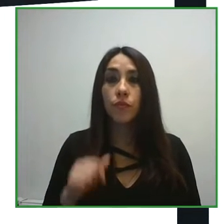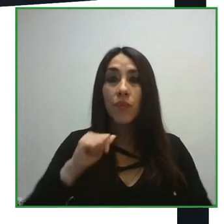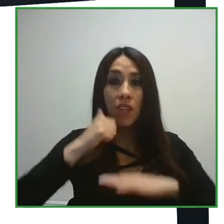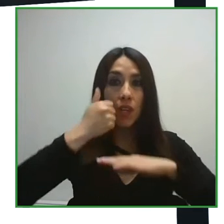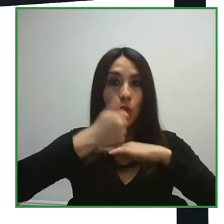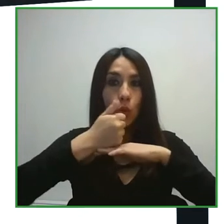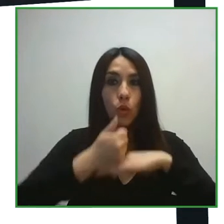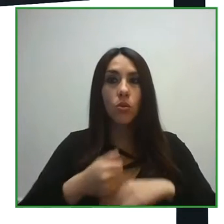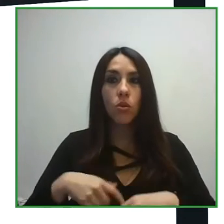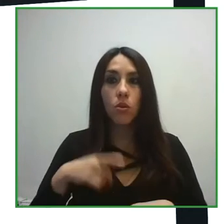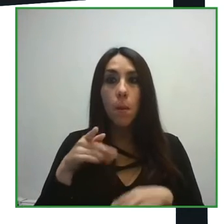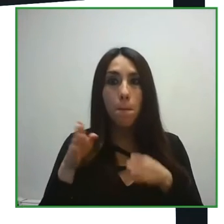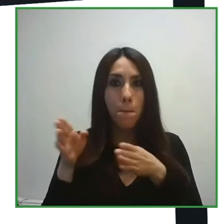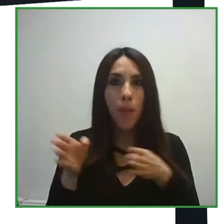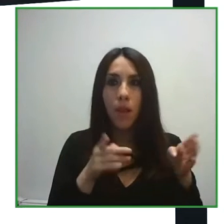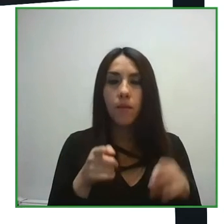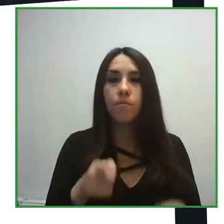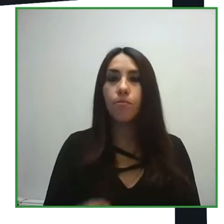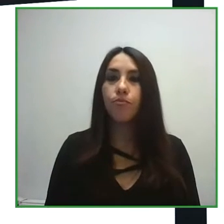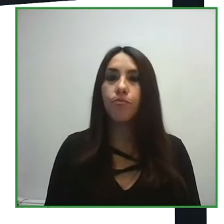Henry Mejías from FENASCOL.